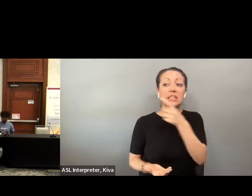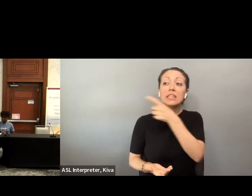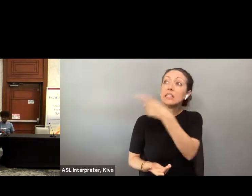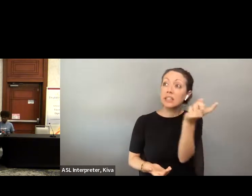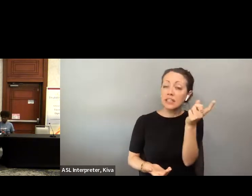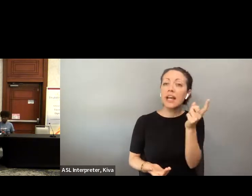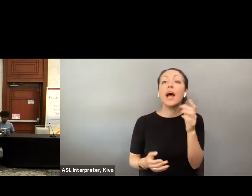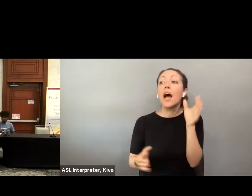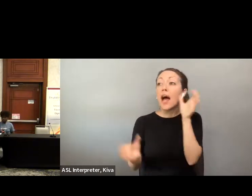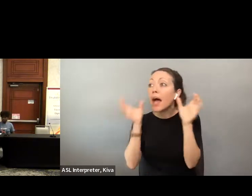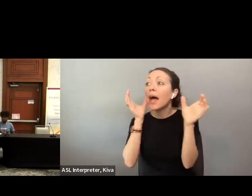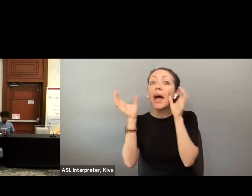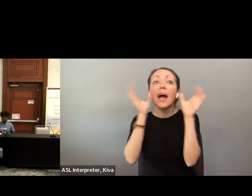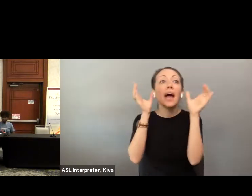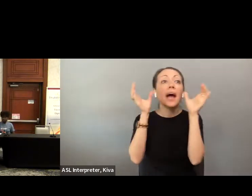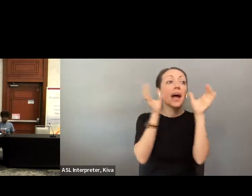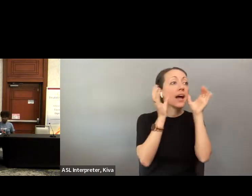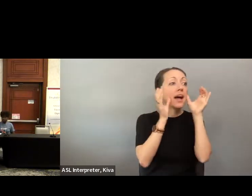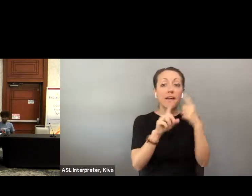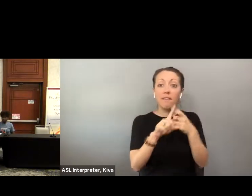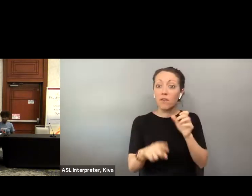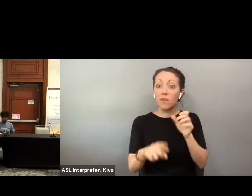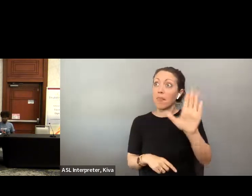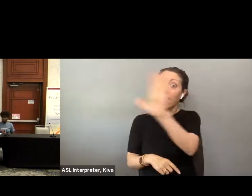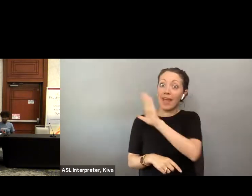important. They are basing their decisions on what they hear They're based They're basing their decisions on what they hear from their constituents and other people.